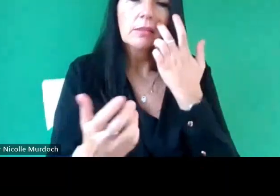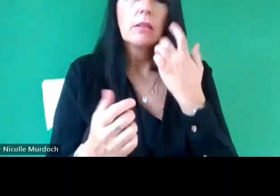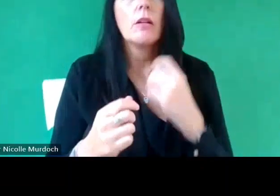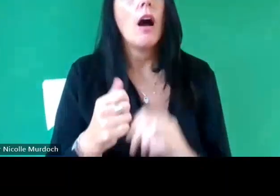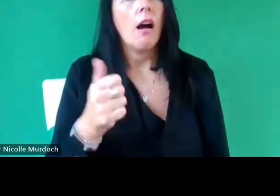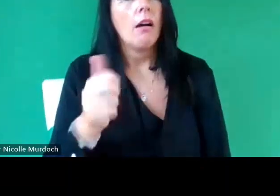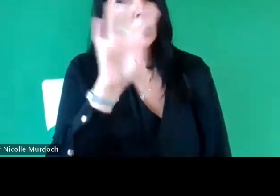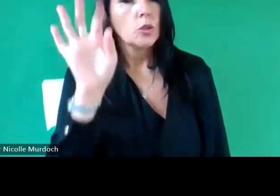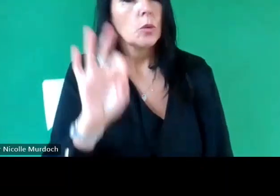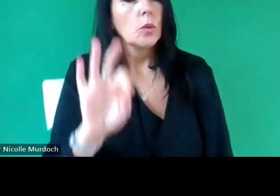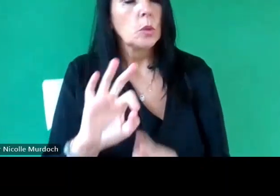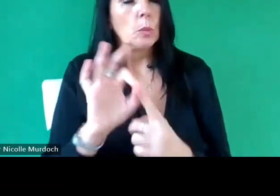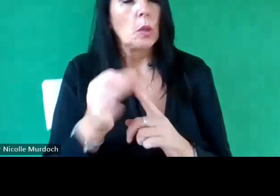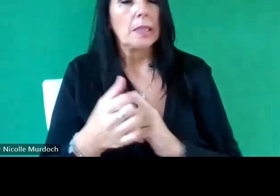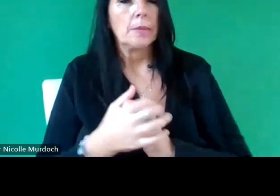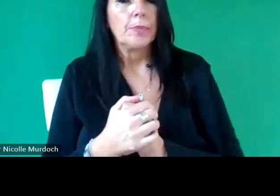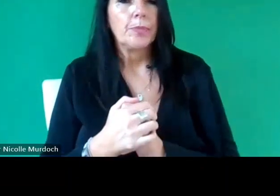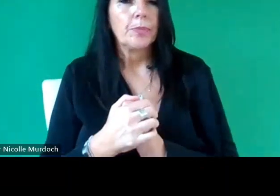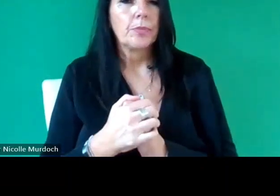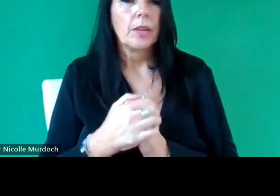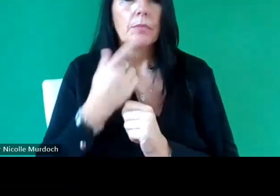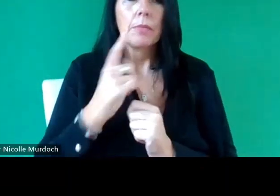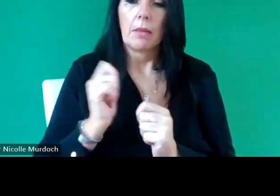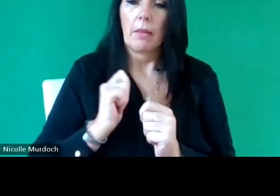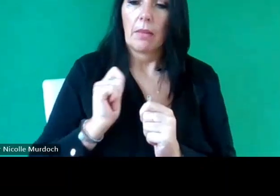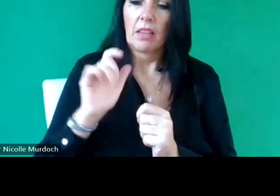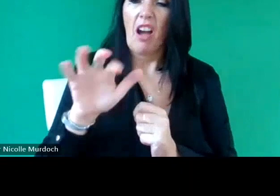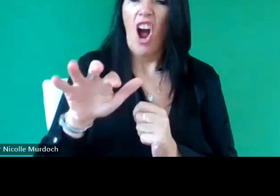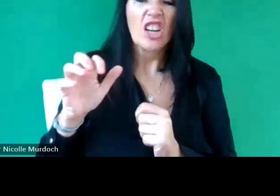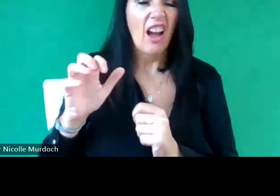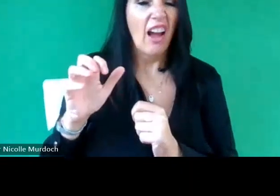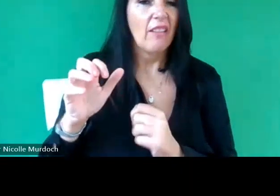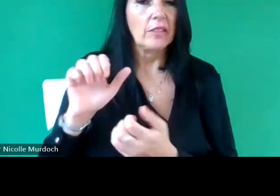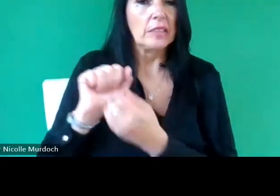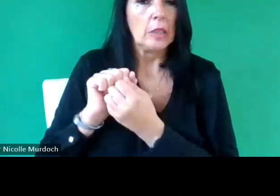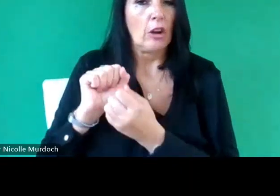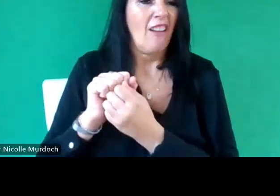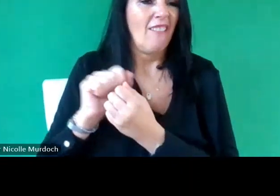good point because I think a lot of people think archives are just things that are kept